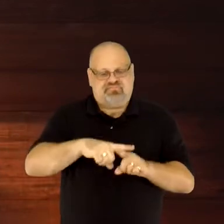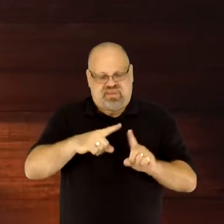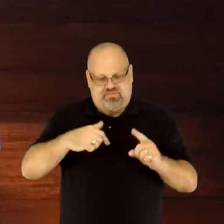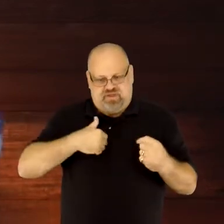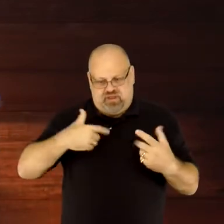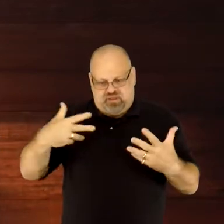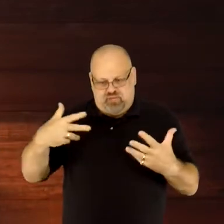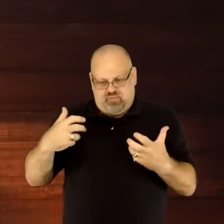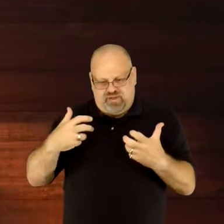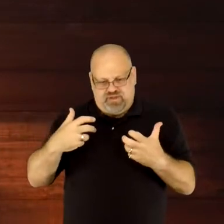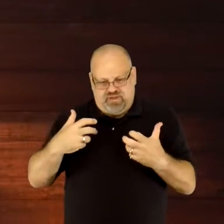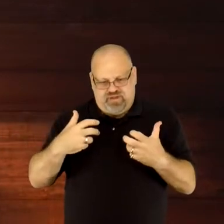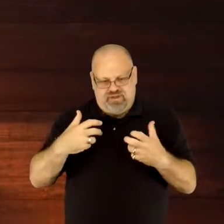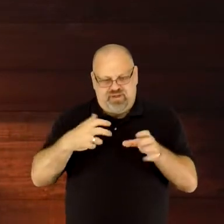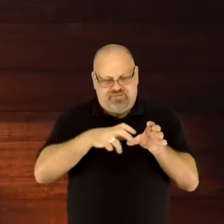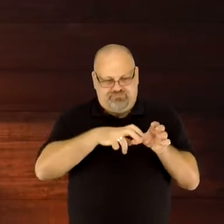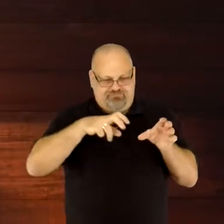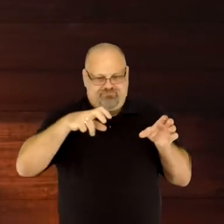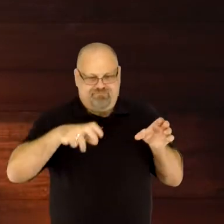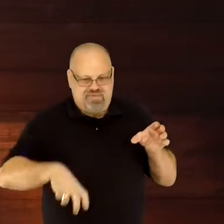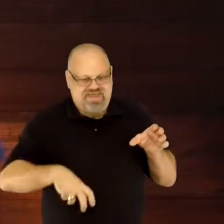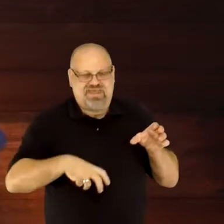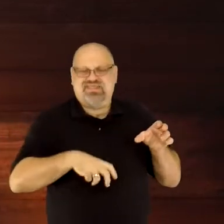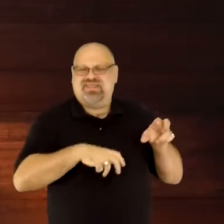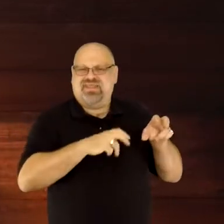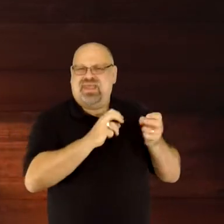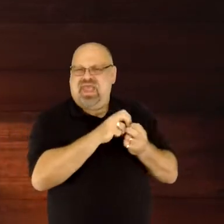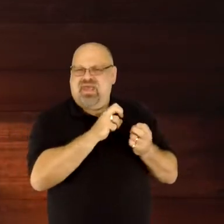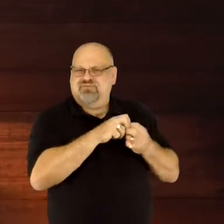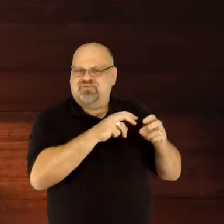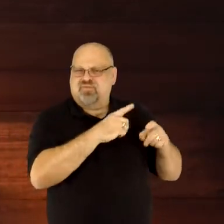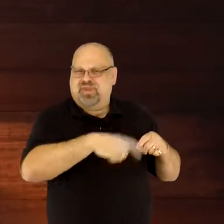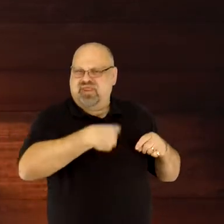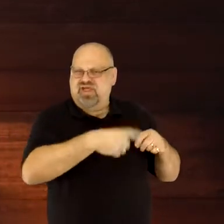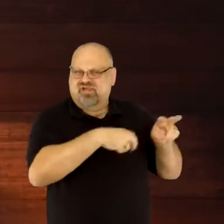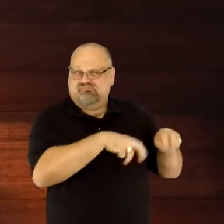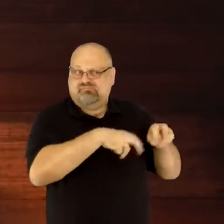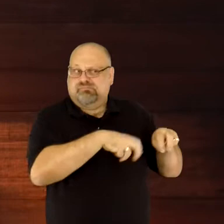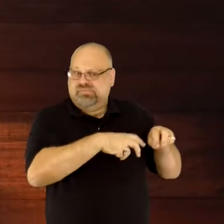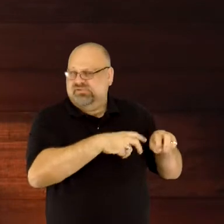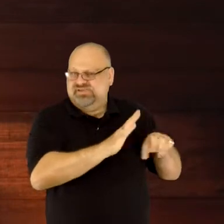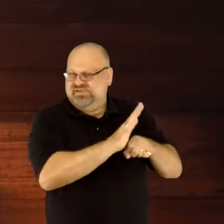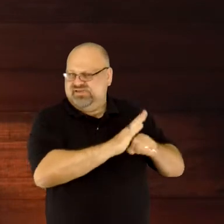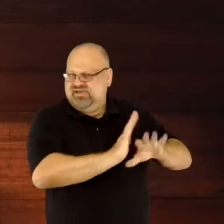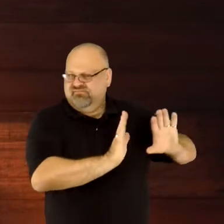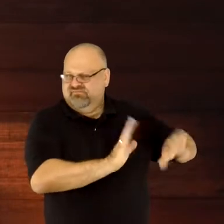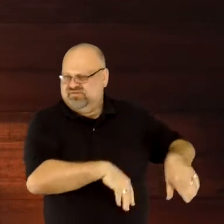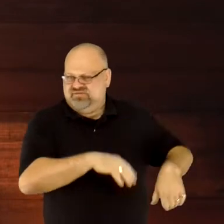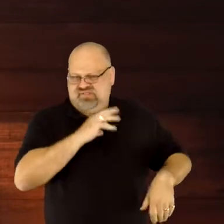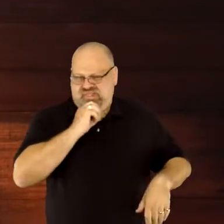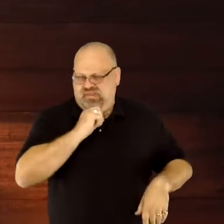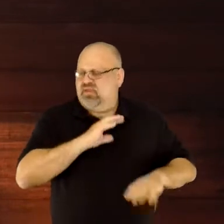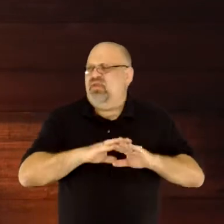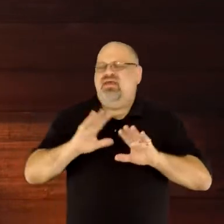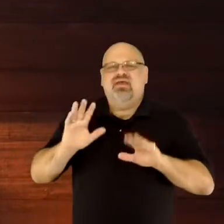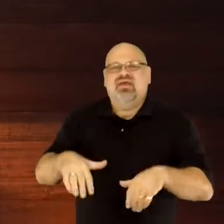or what we've done, or what's been done to us, Jesus came to reconcile all things to Himself.